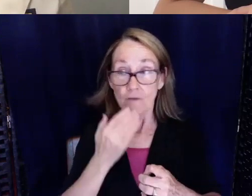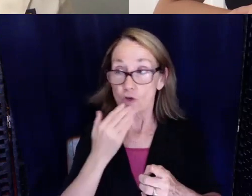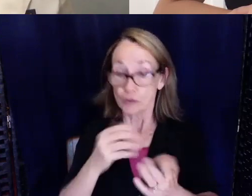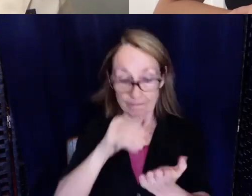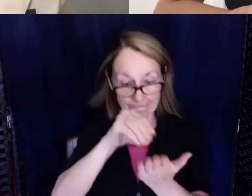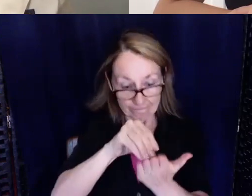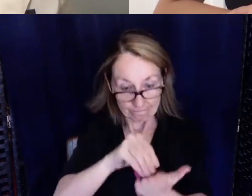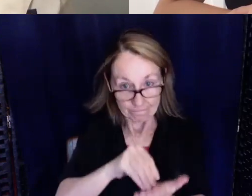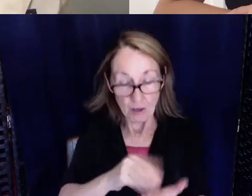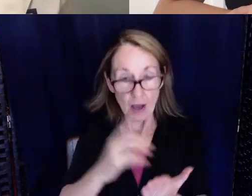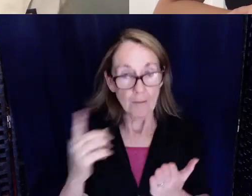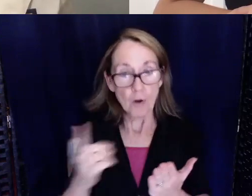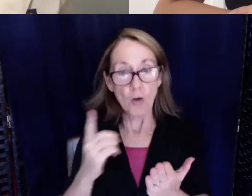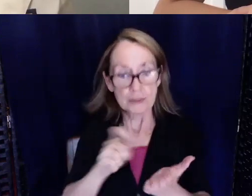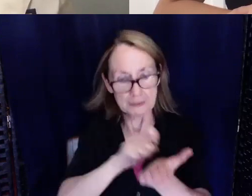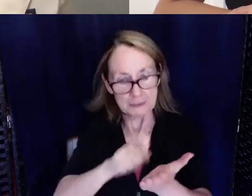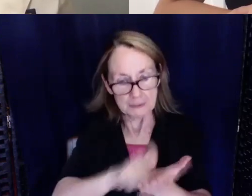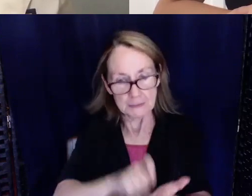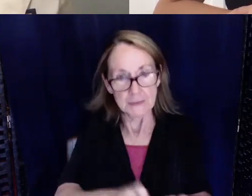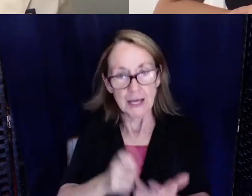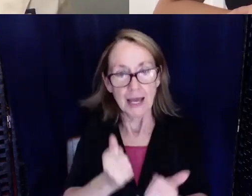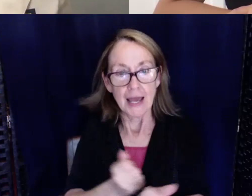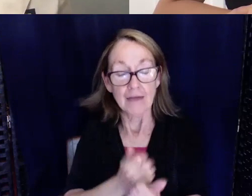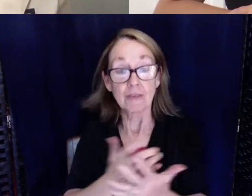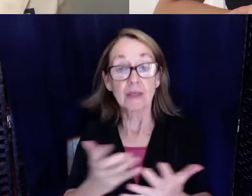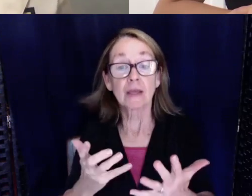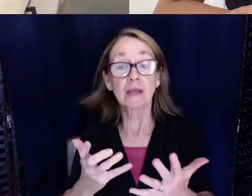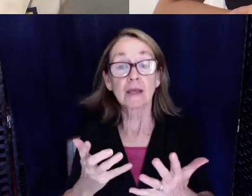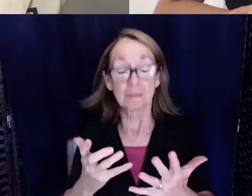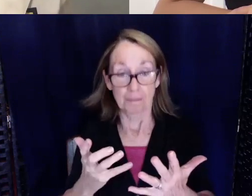always writing everything down but they really like my documentation so